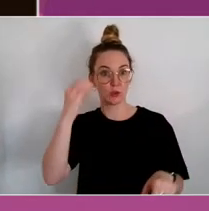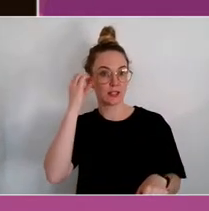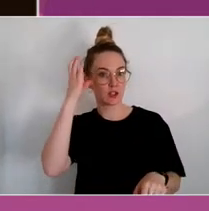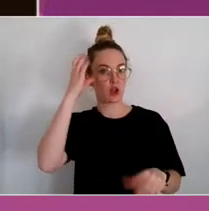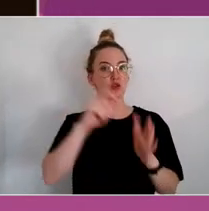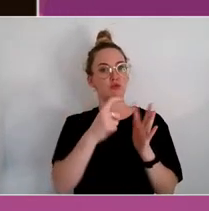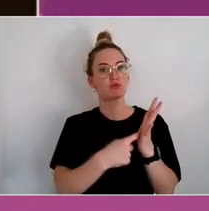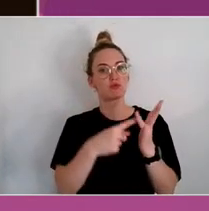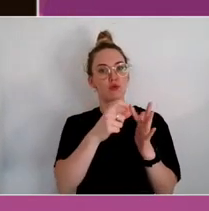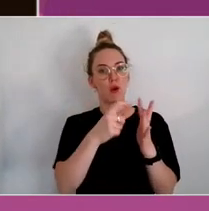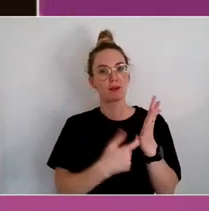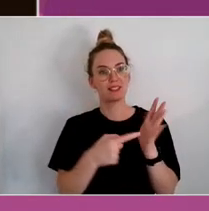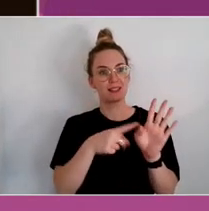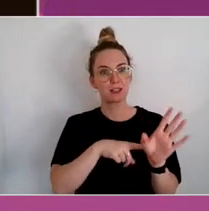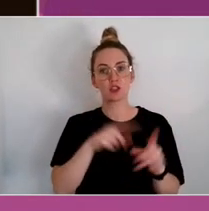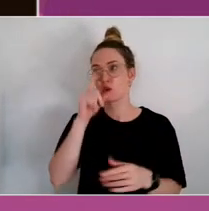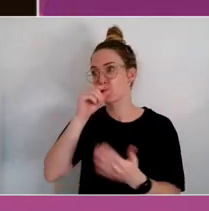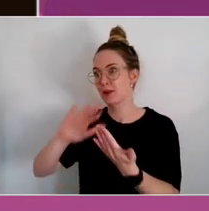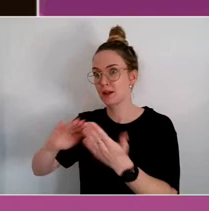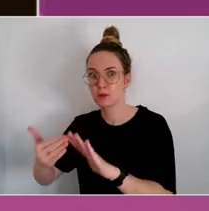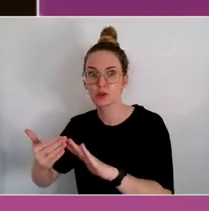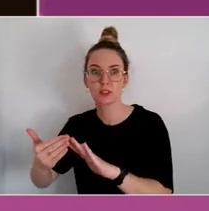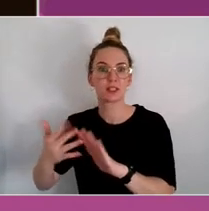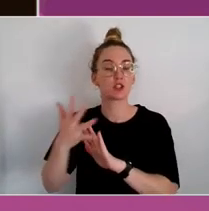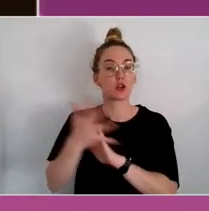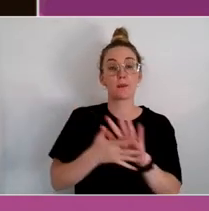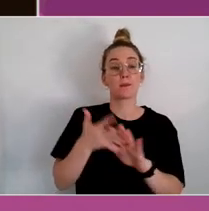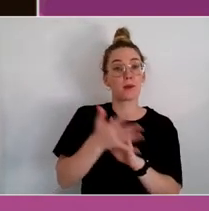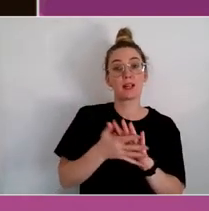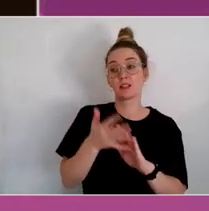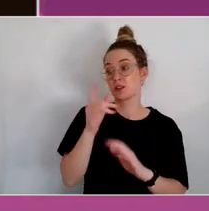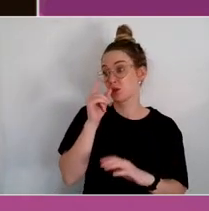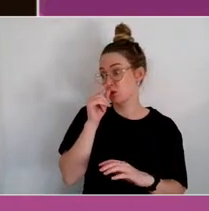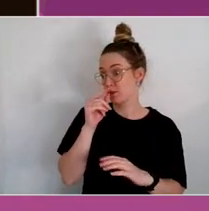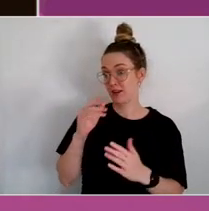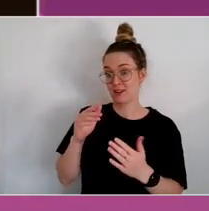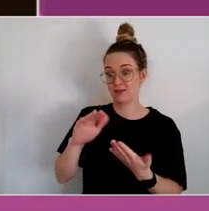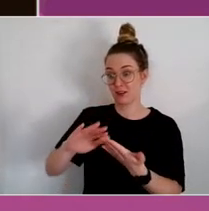It's intellectual property that people have had for millennia.